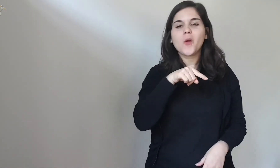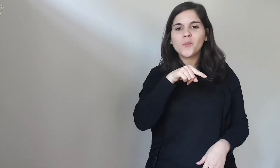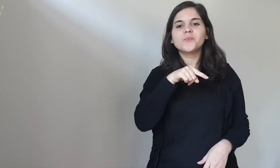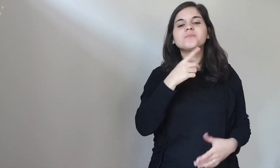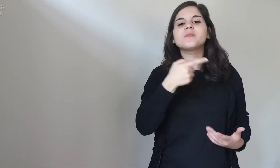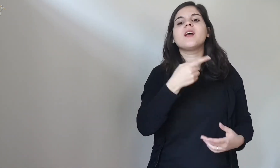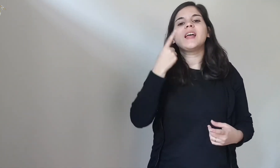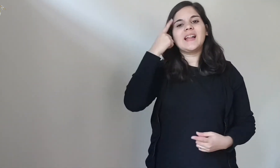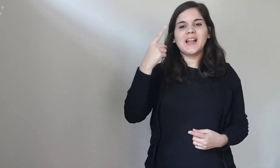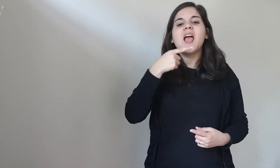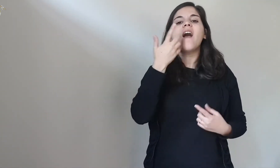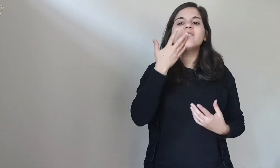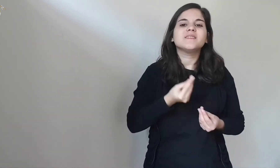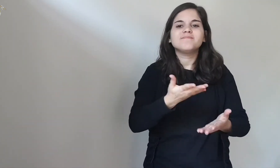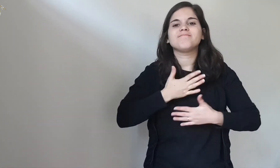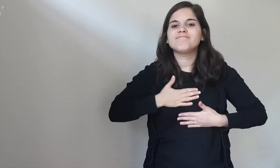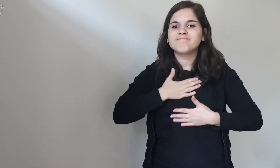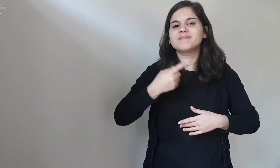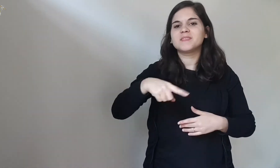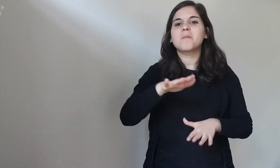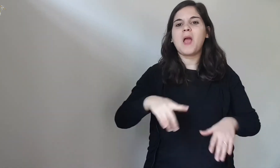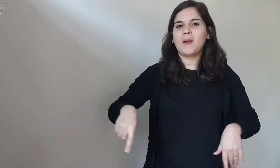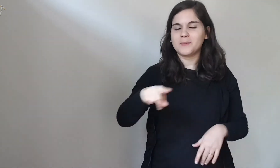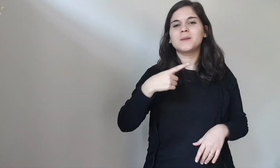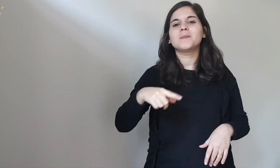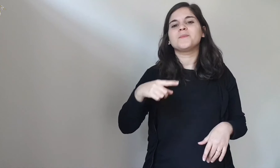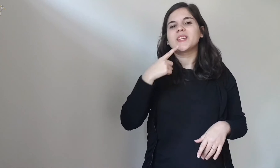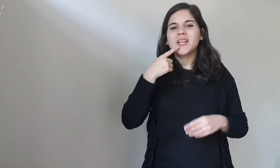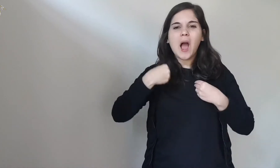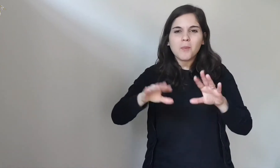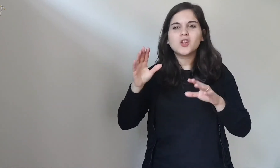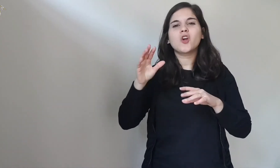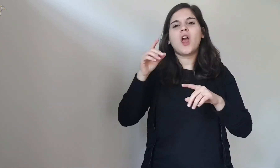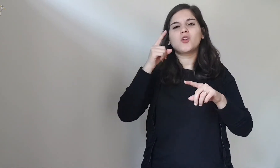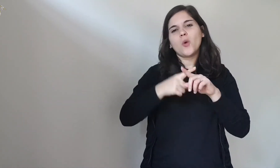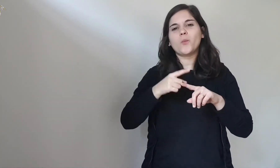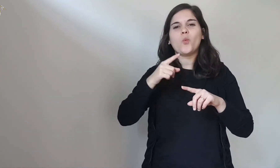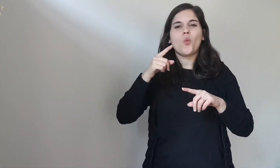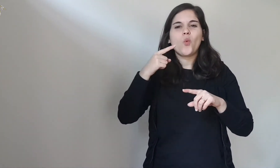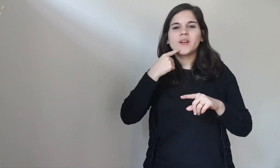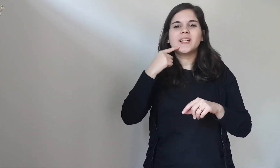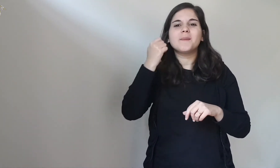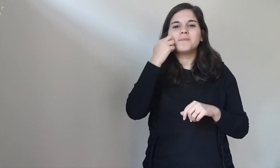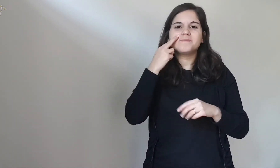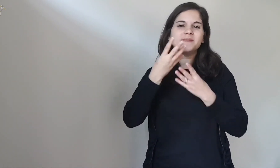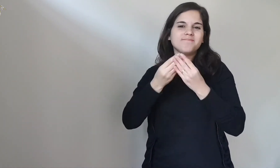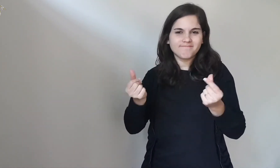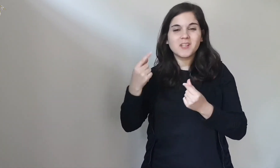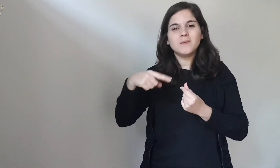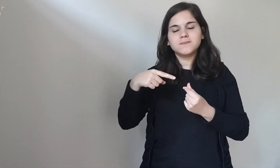to make happy the abandoned or orphaned children